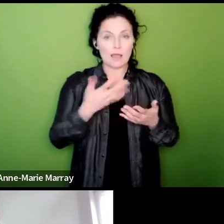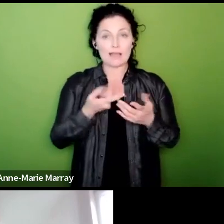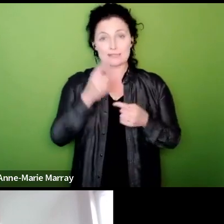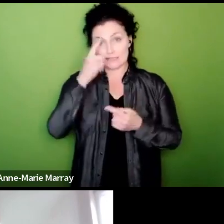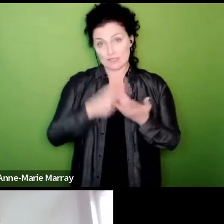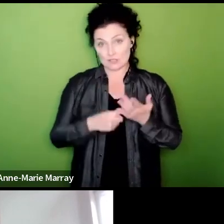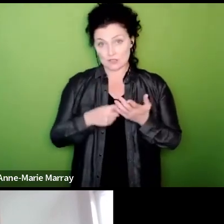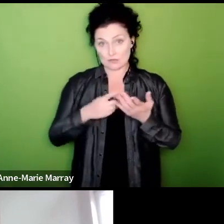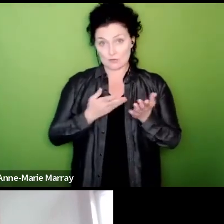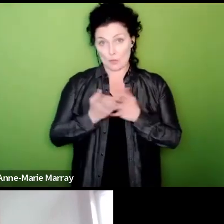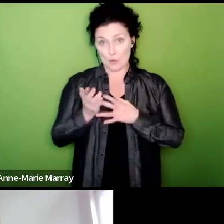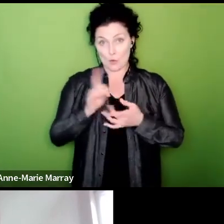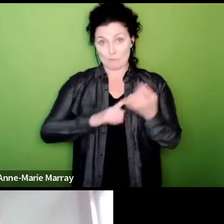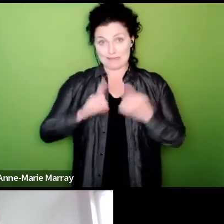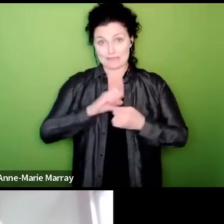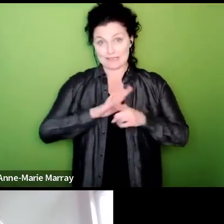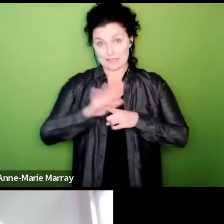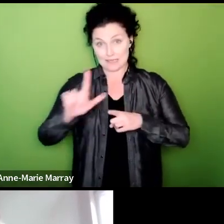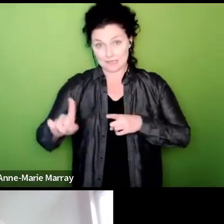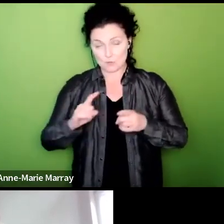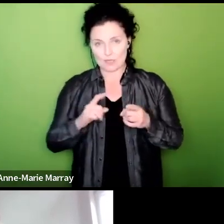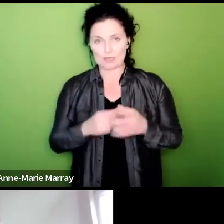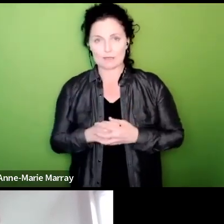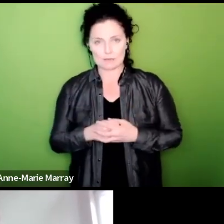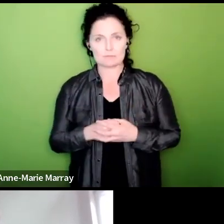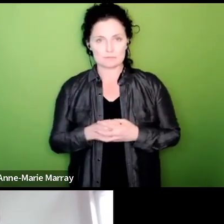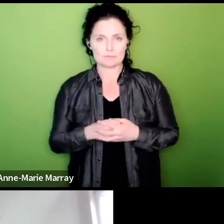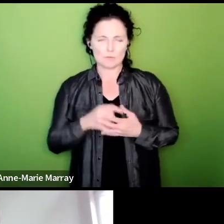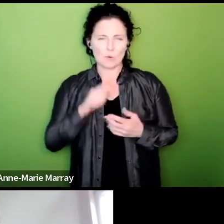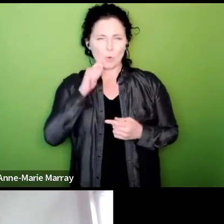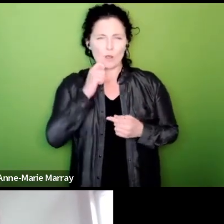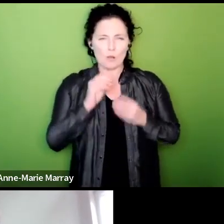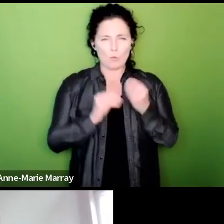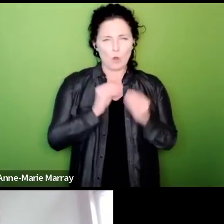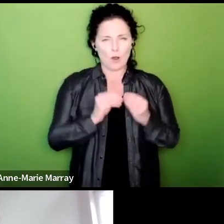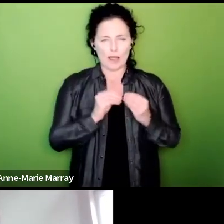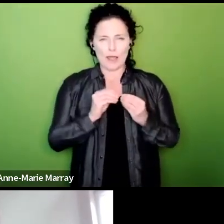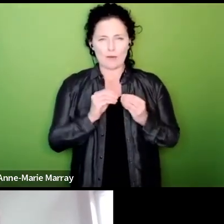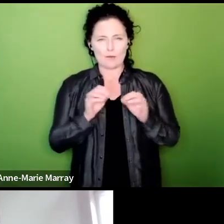we will that will decide exactly how that's going to work as soon as those decisions are being taken